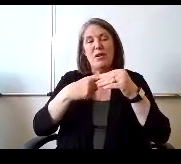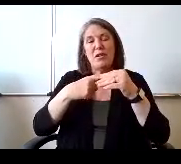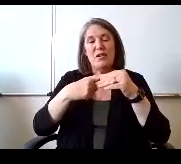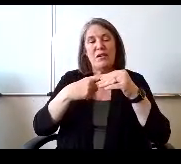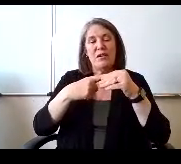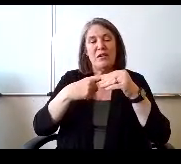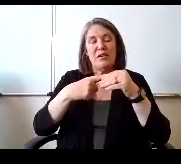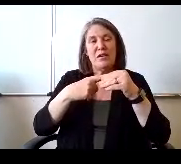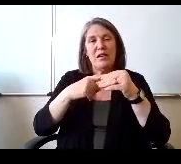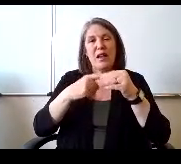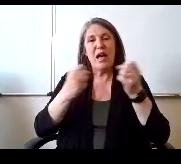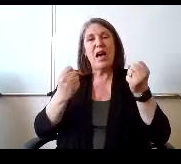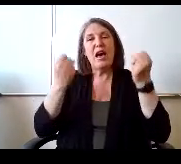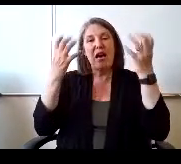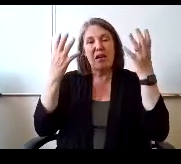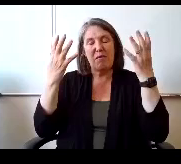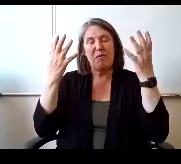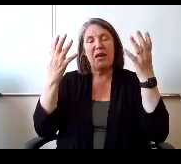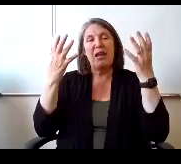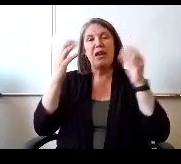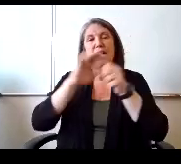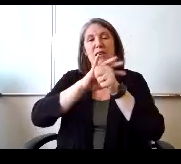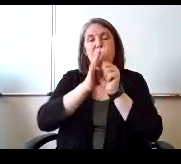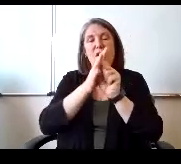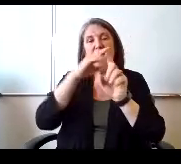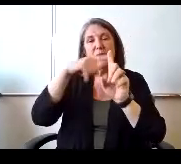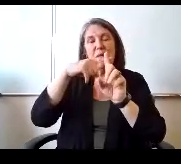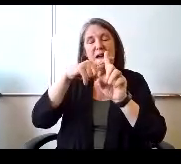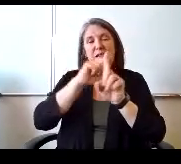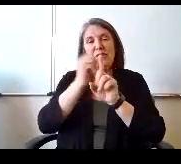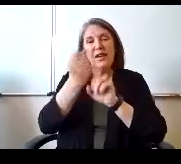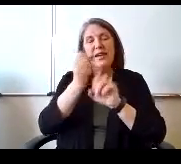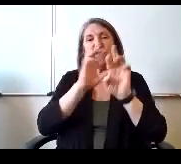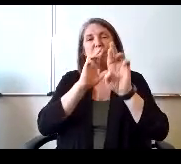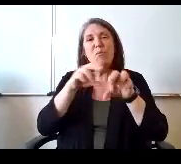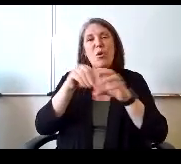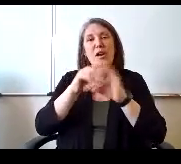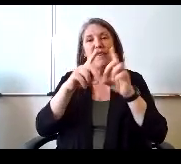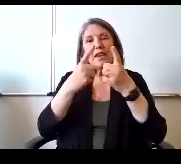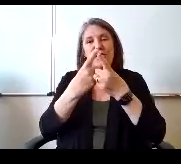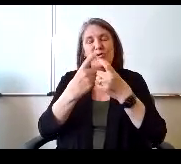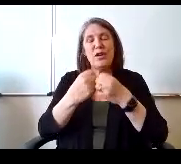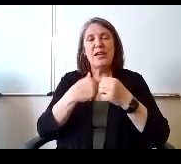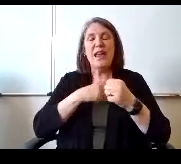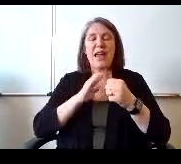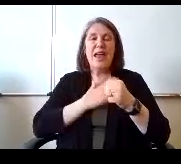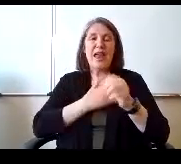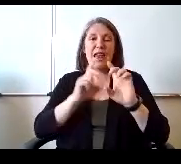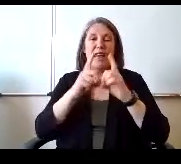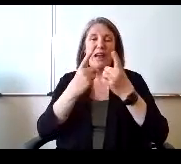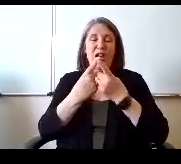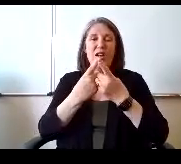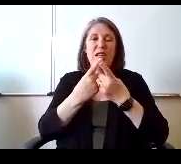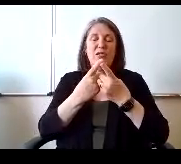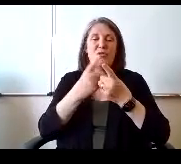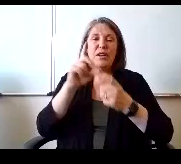The number of covid positive cases reported in our district and our district Desk Dashboard showed.